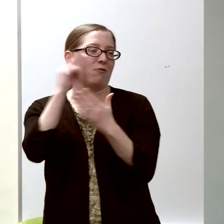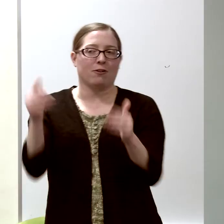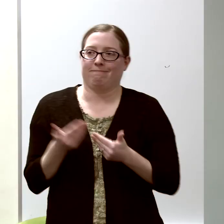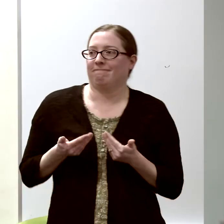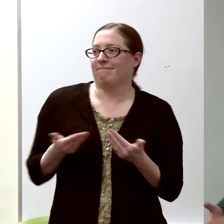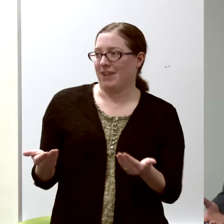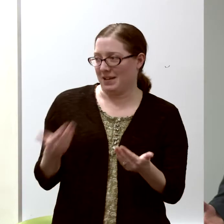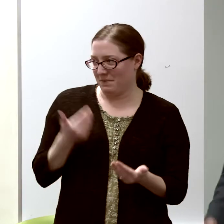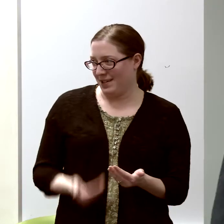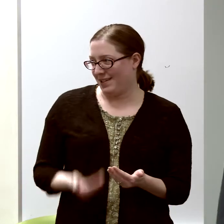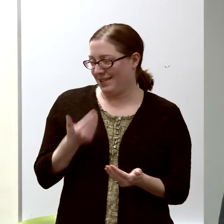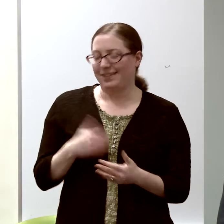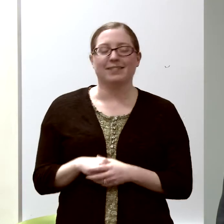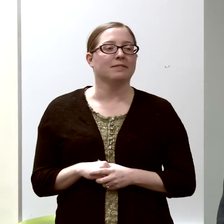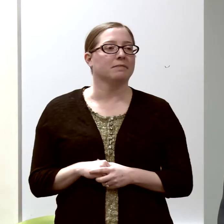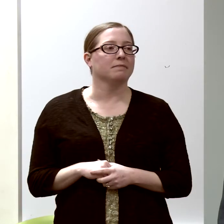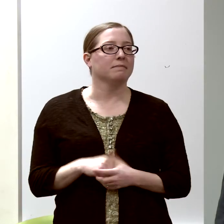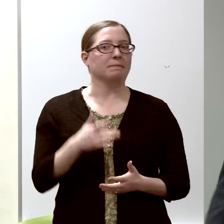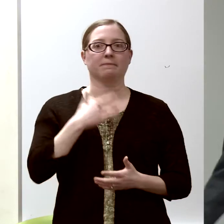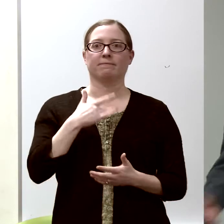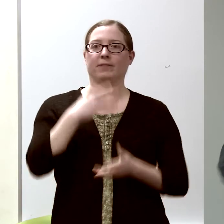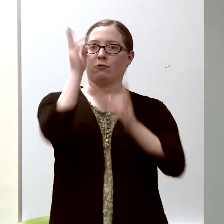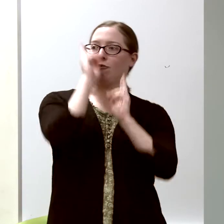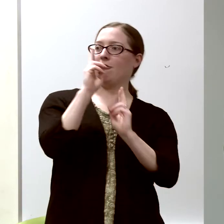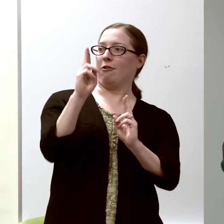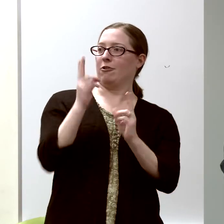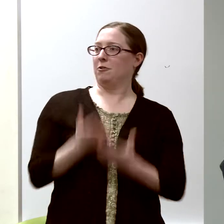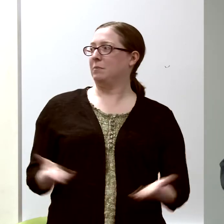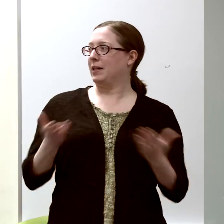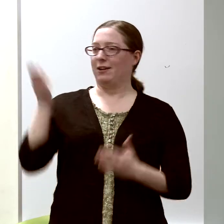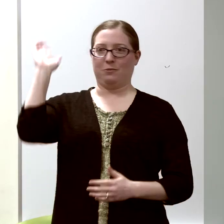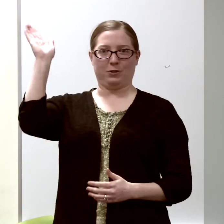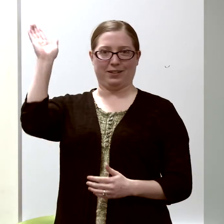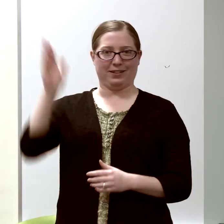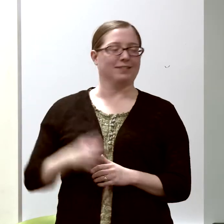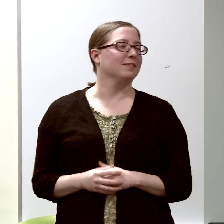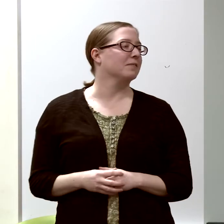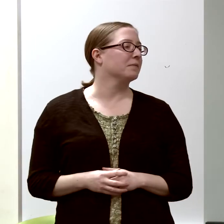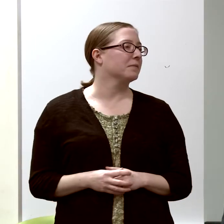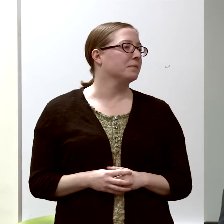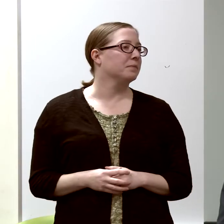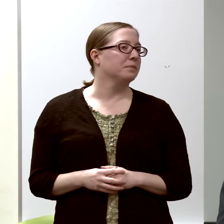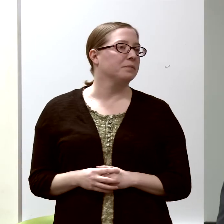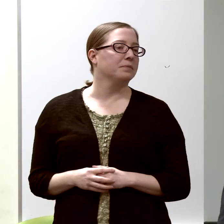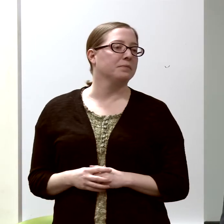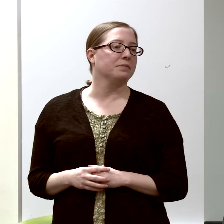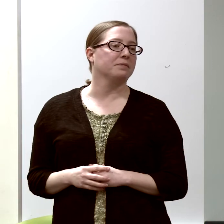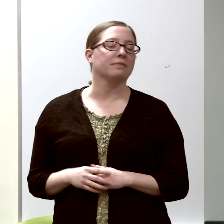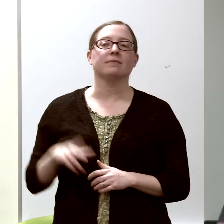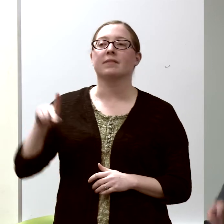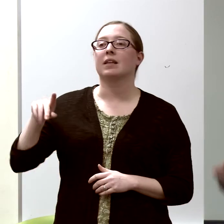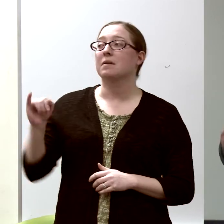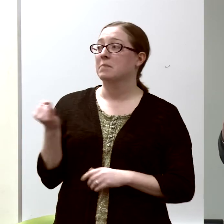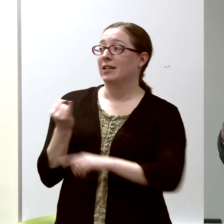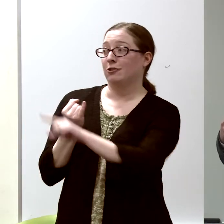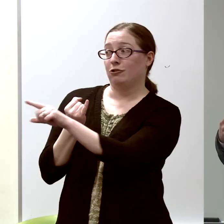Thank you for inviting me. It's an honor to be here, and so PJ said